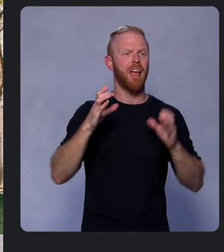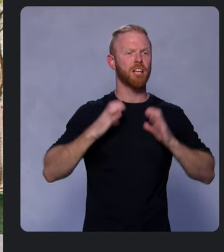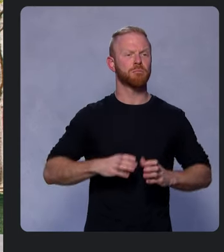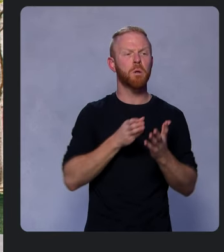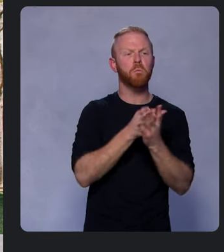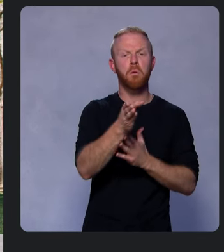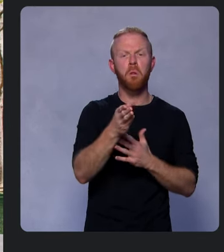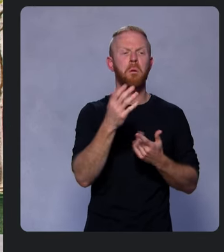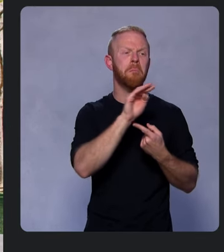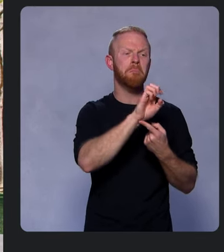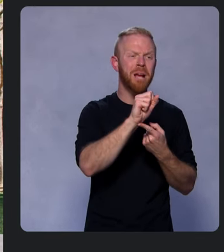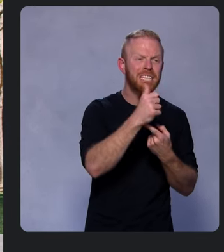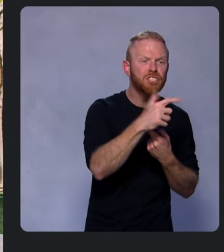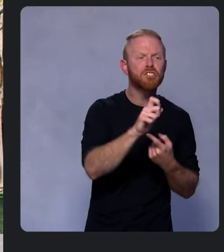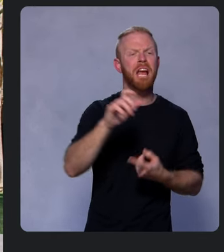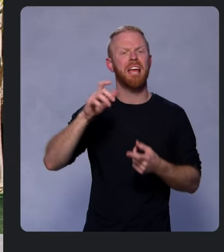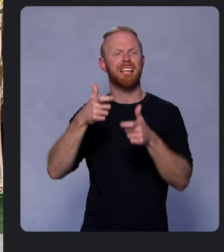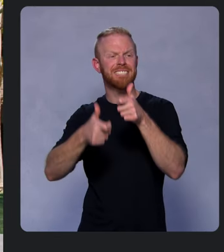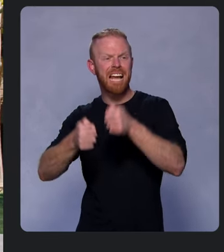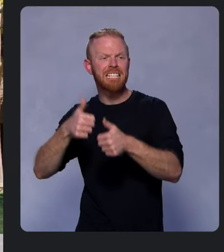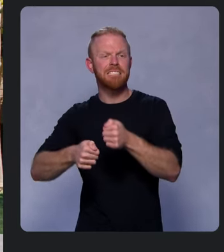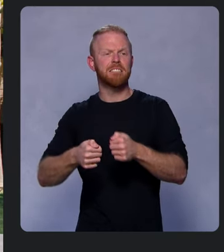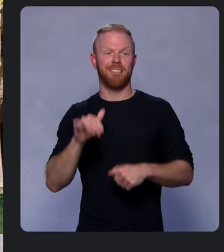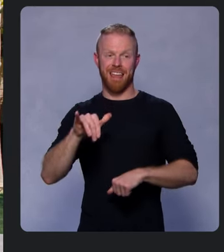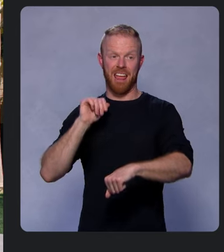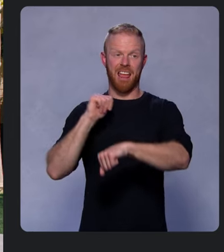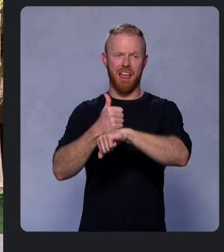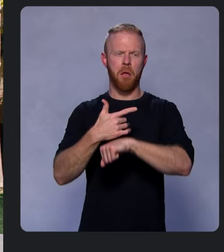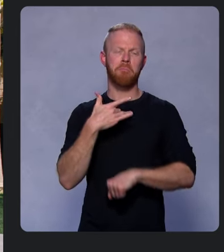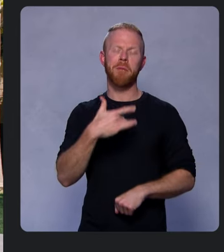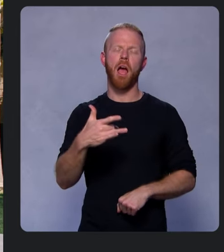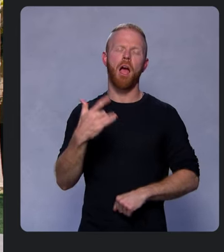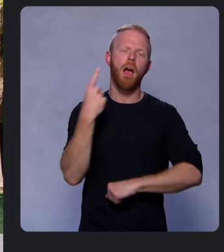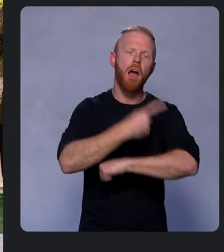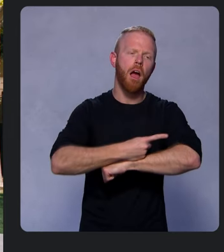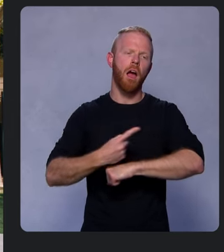This implementation that normally would have taken days can now be done in hours with